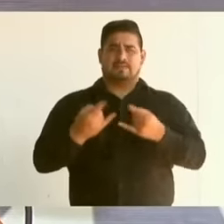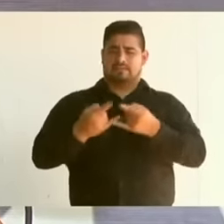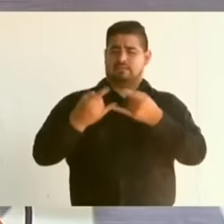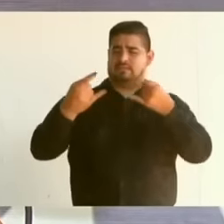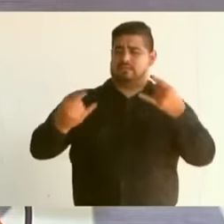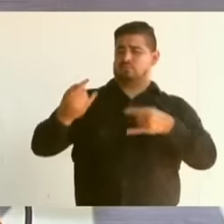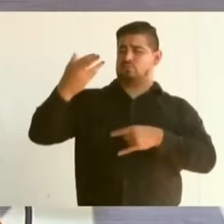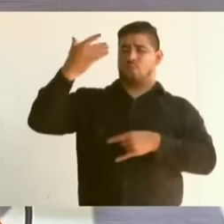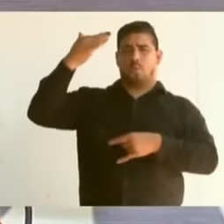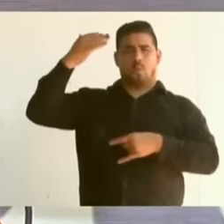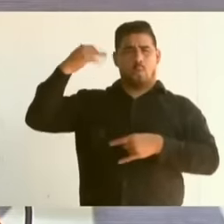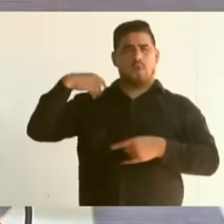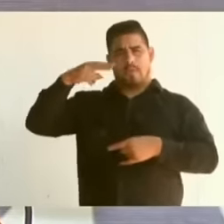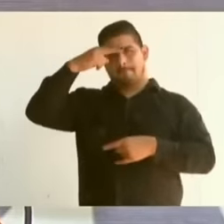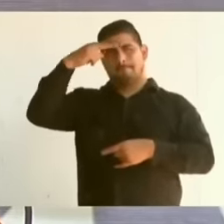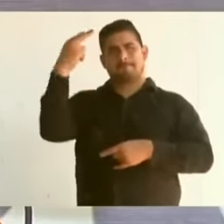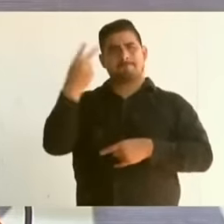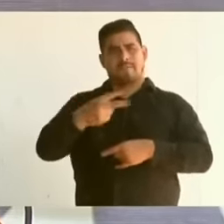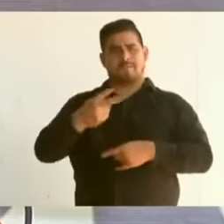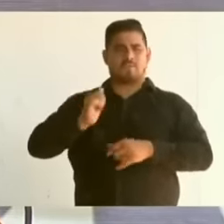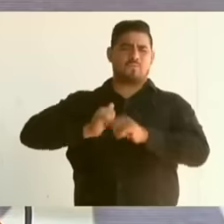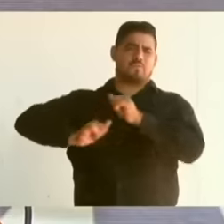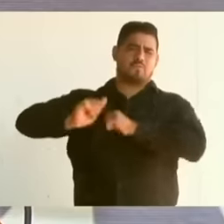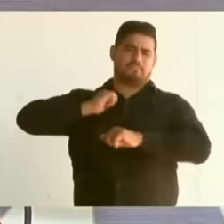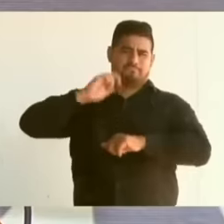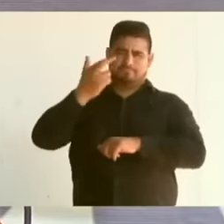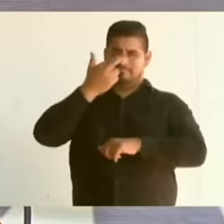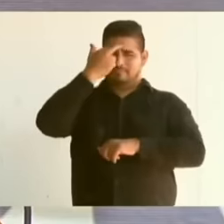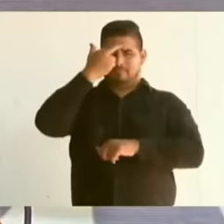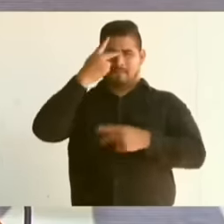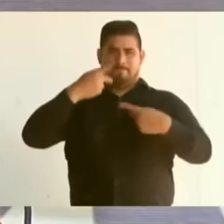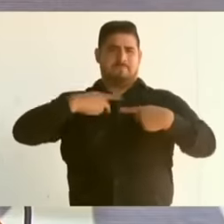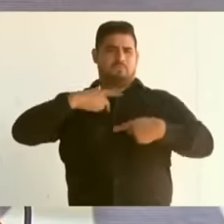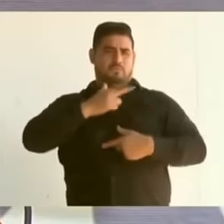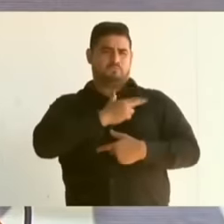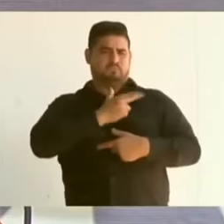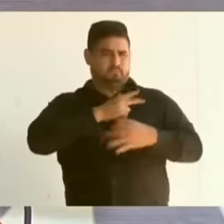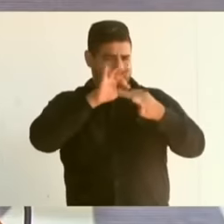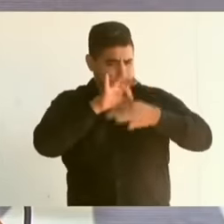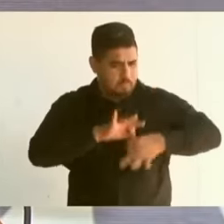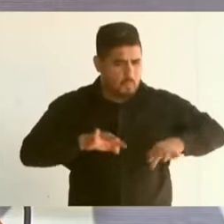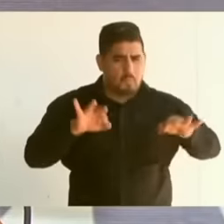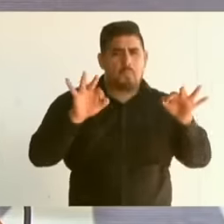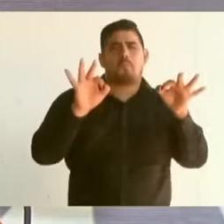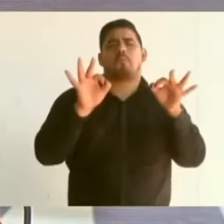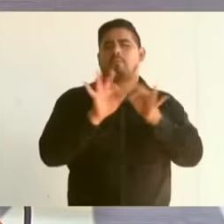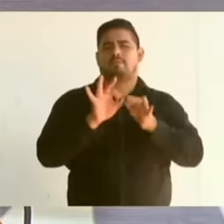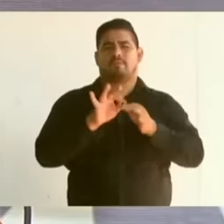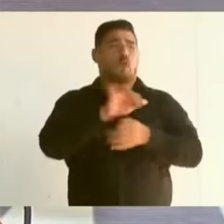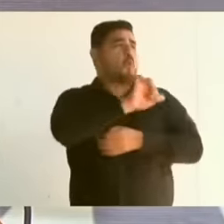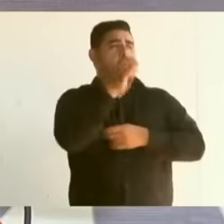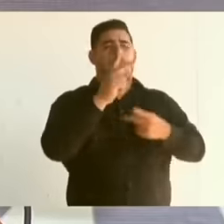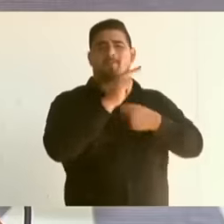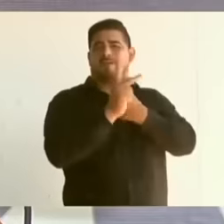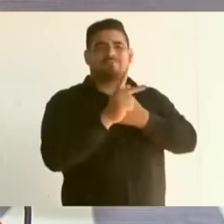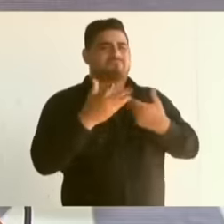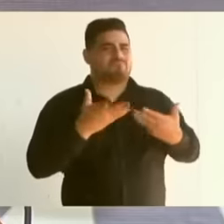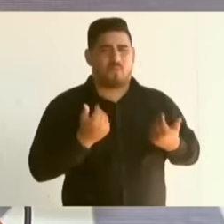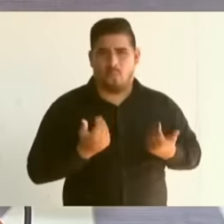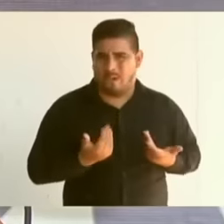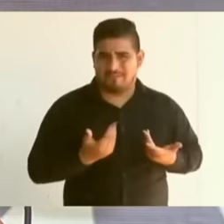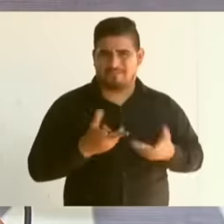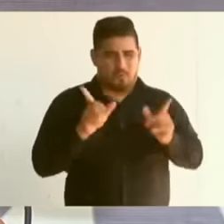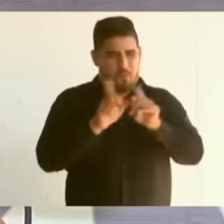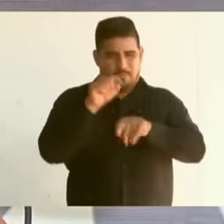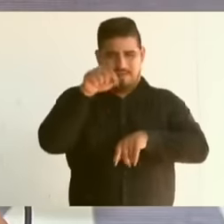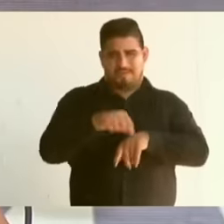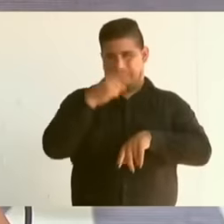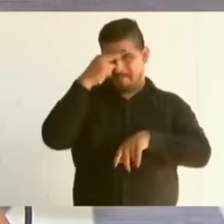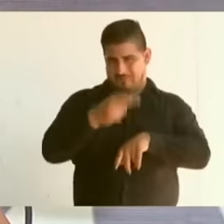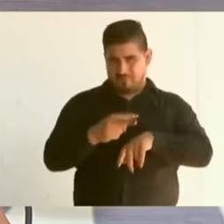country, our great heroes and heroines, which no country in the world has, Mexican humanism